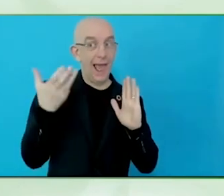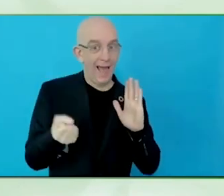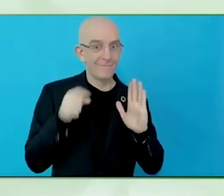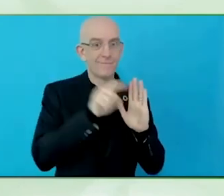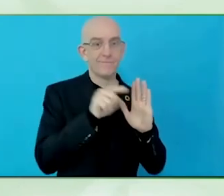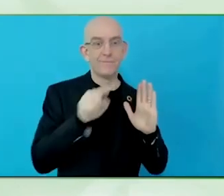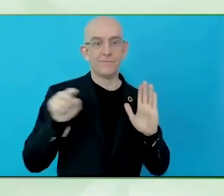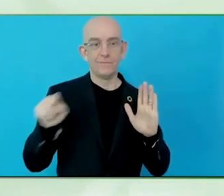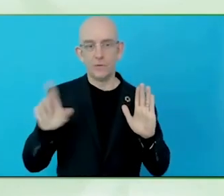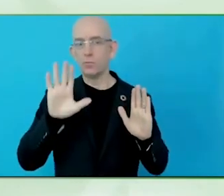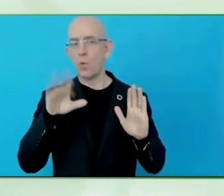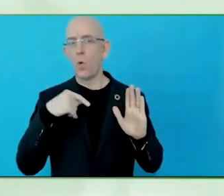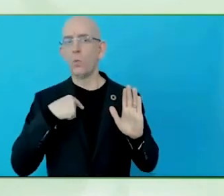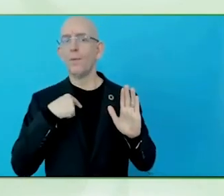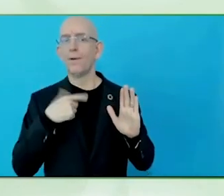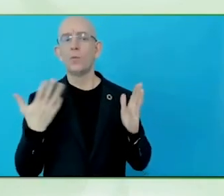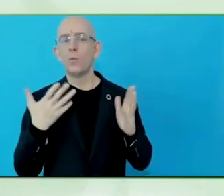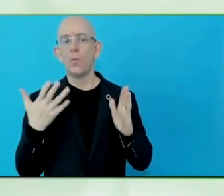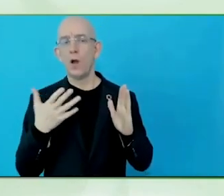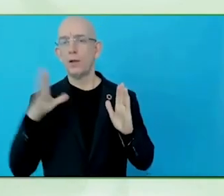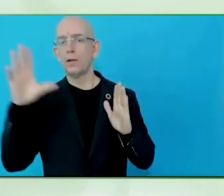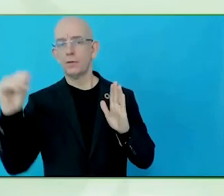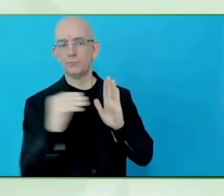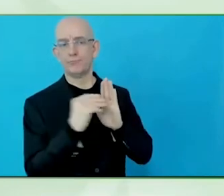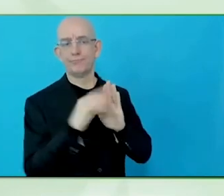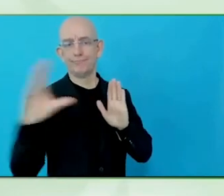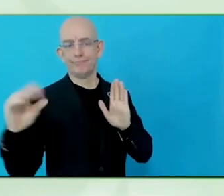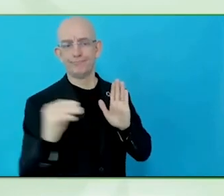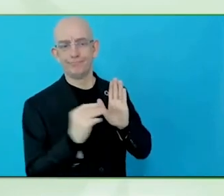of travelling, the thought that I want to travel somewhere, comes